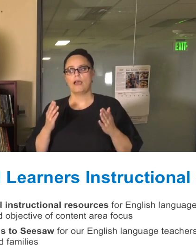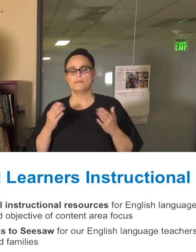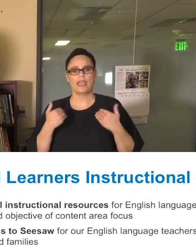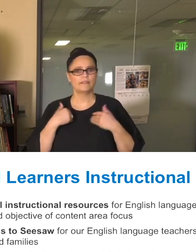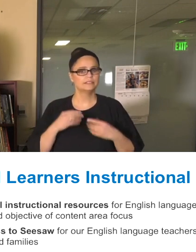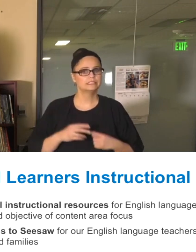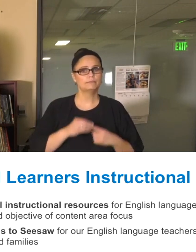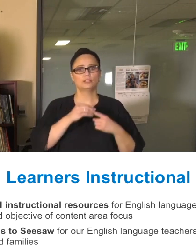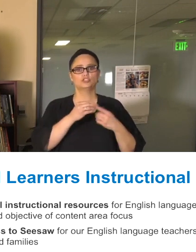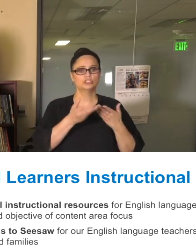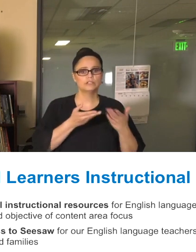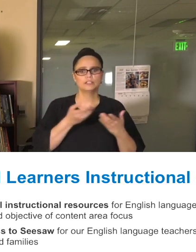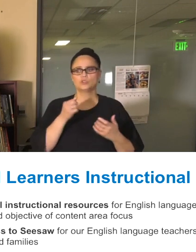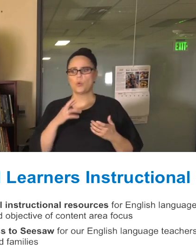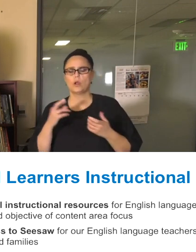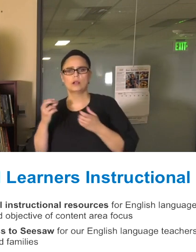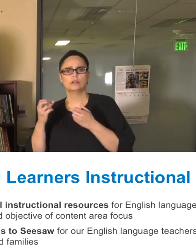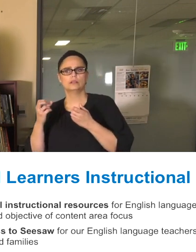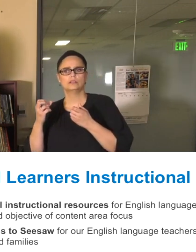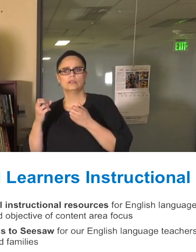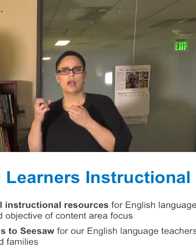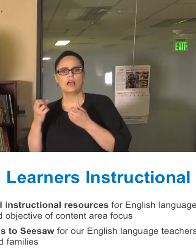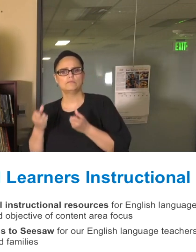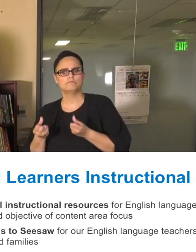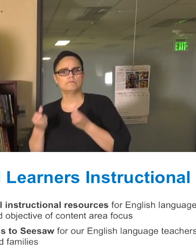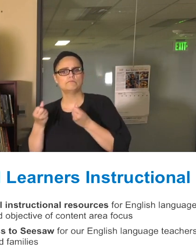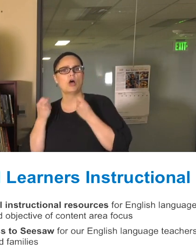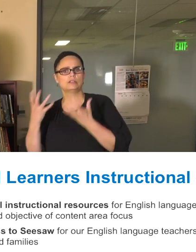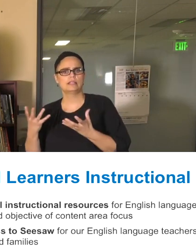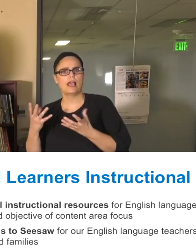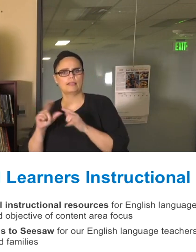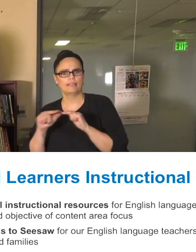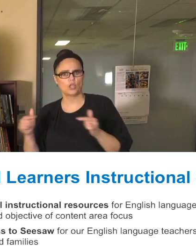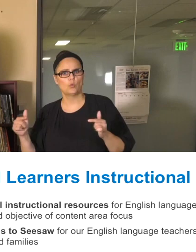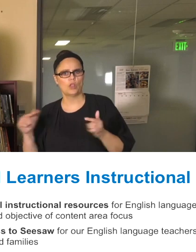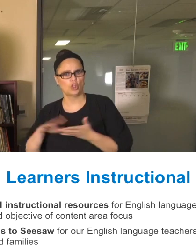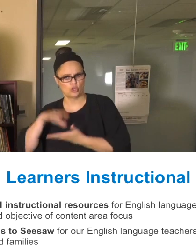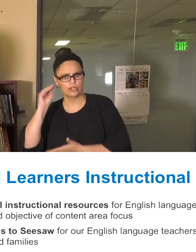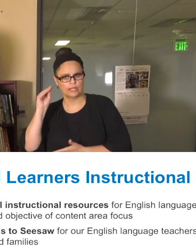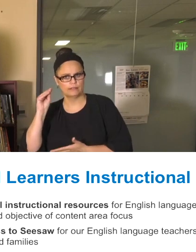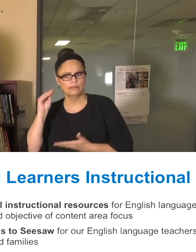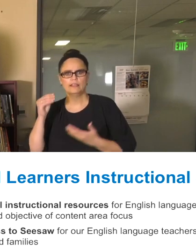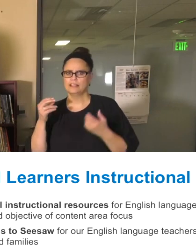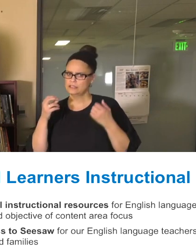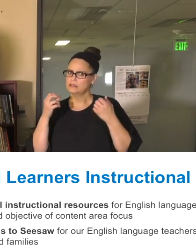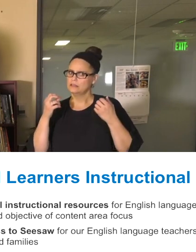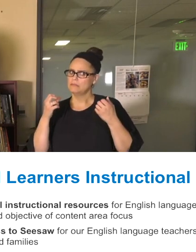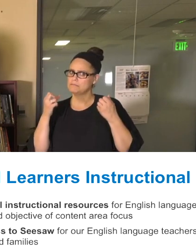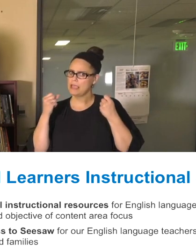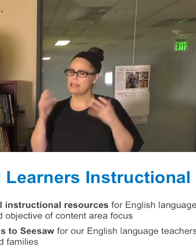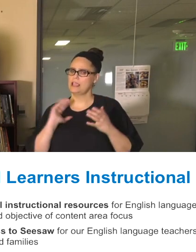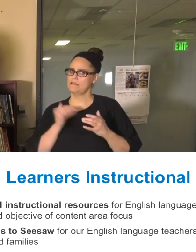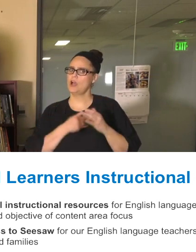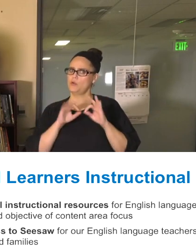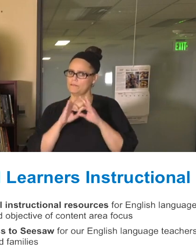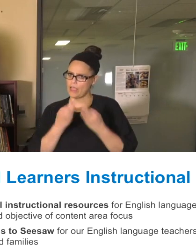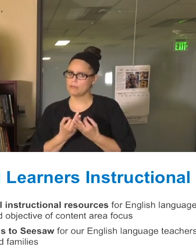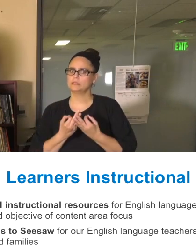support and it makes up an important number of our students and families and staff who we value greatly.